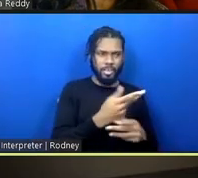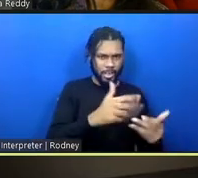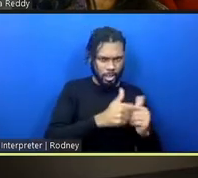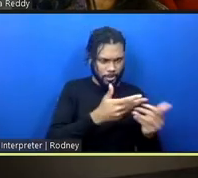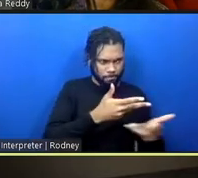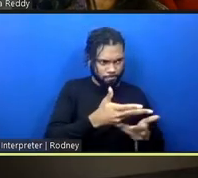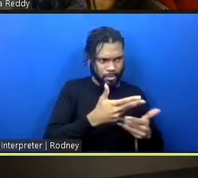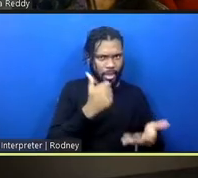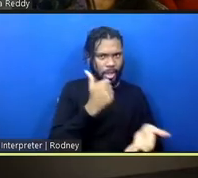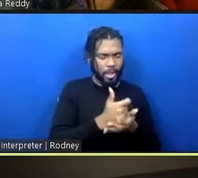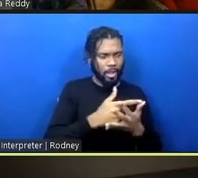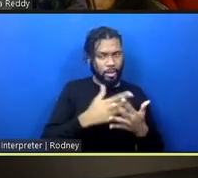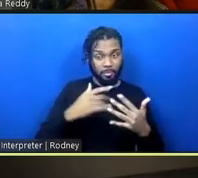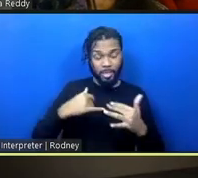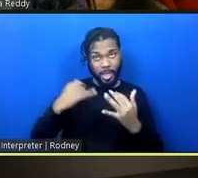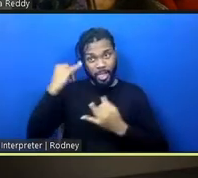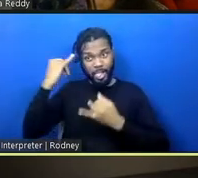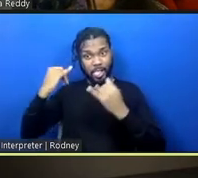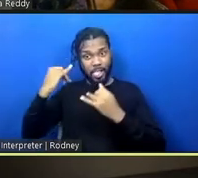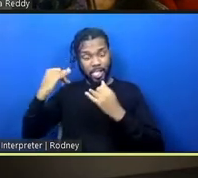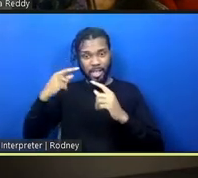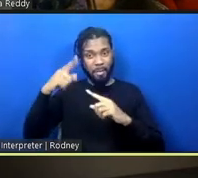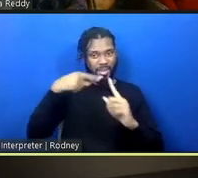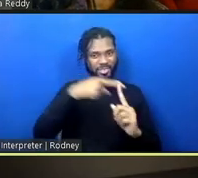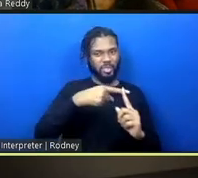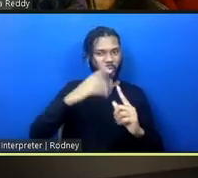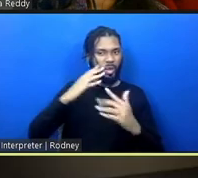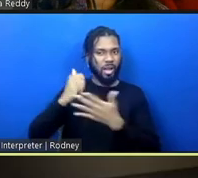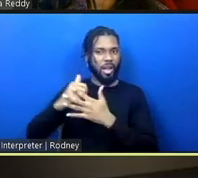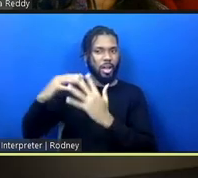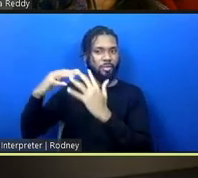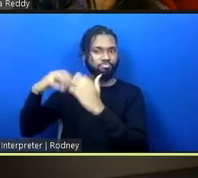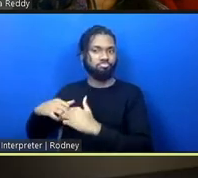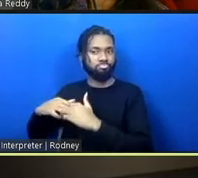down and think of it almost like a process of abolition.